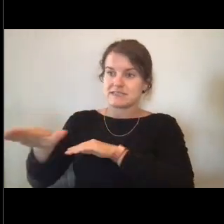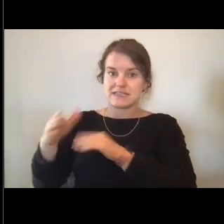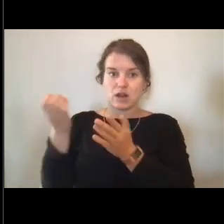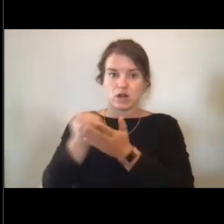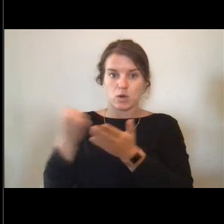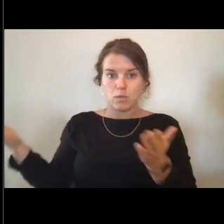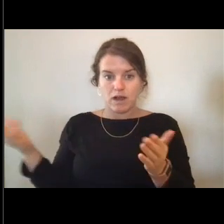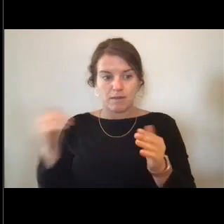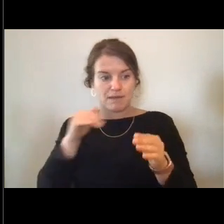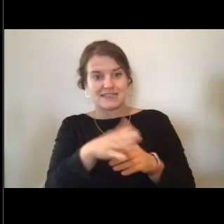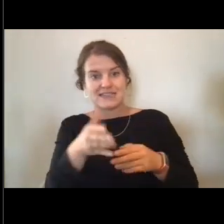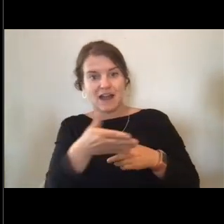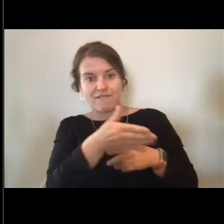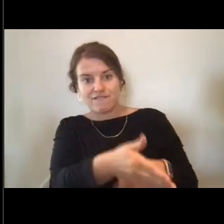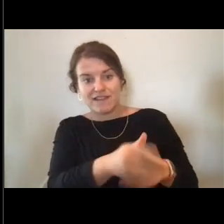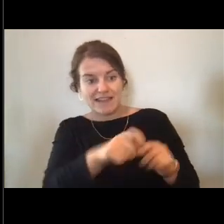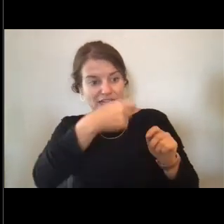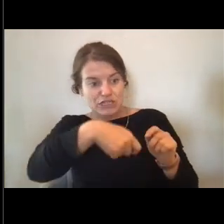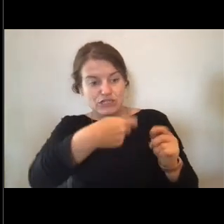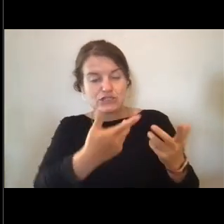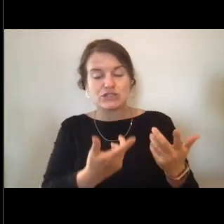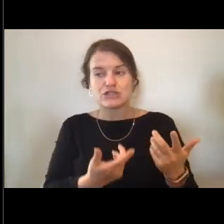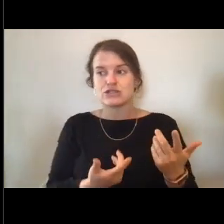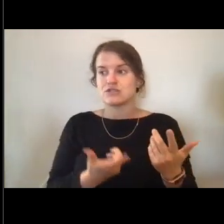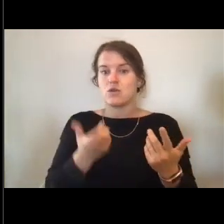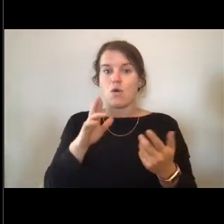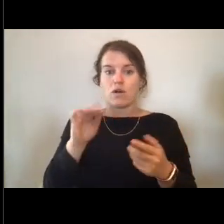or even just if you have to transit